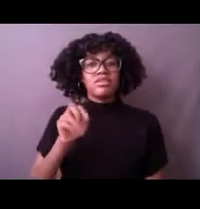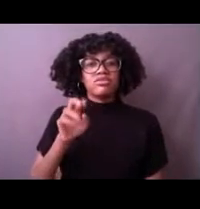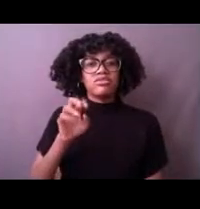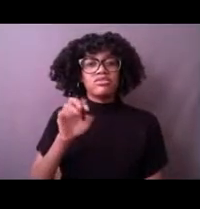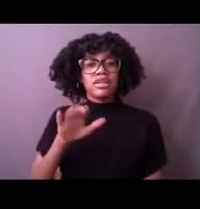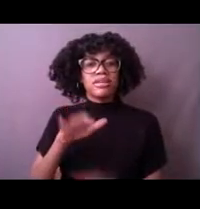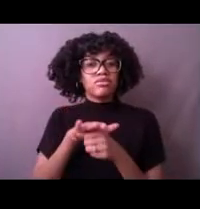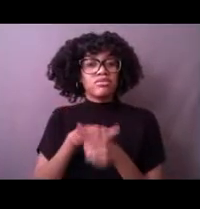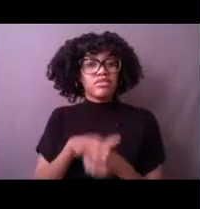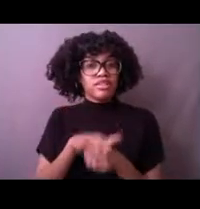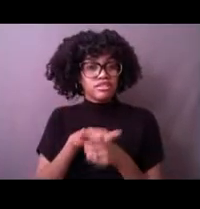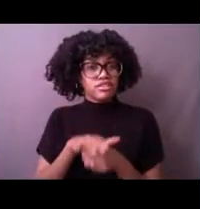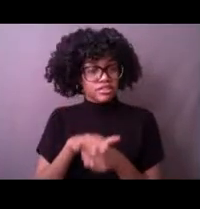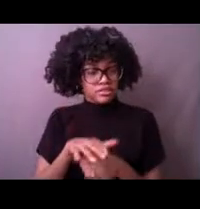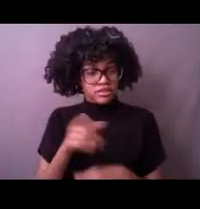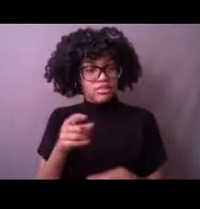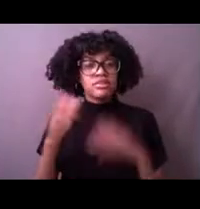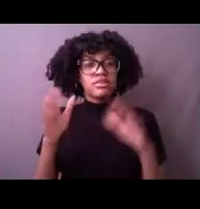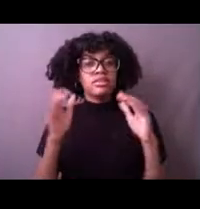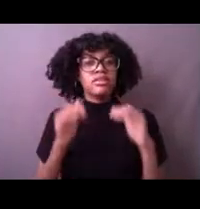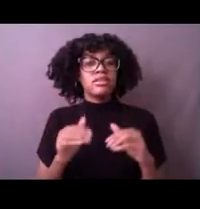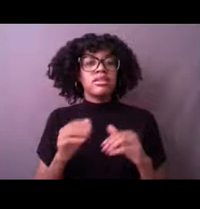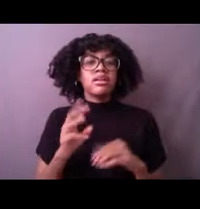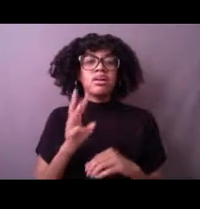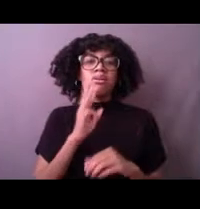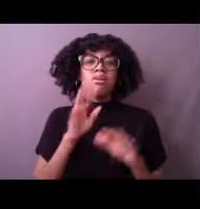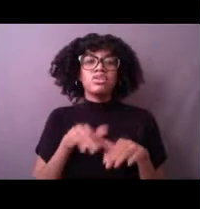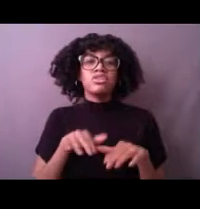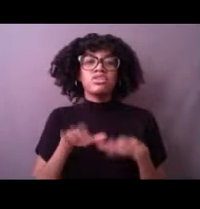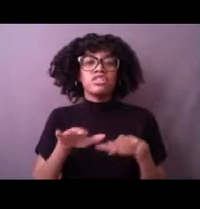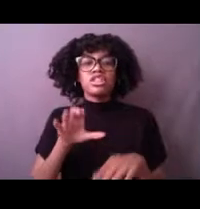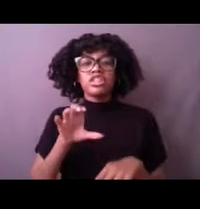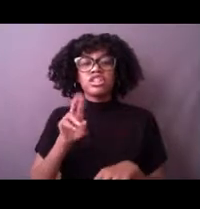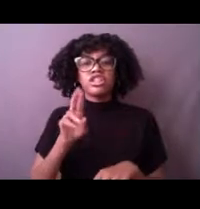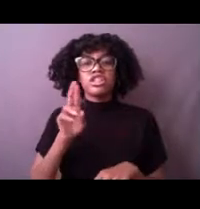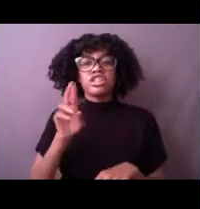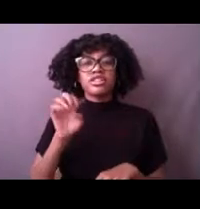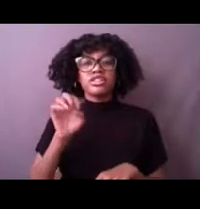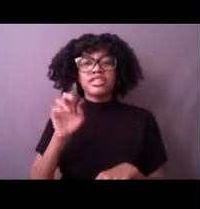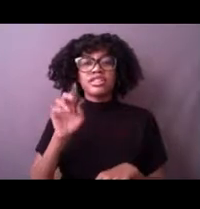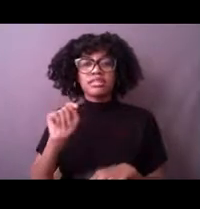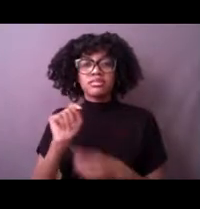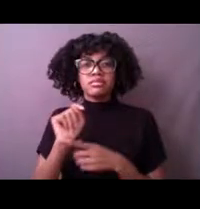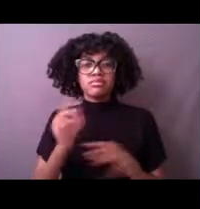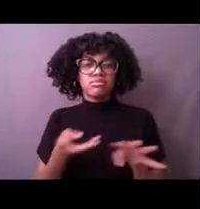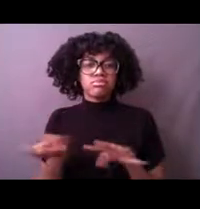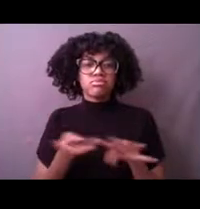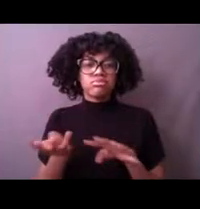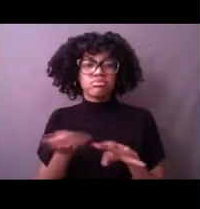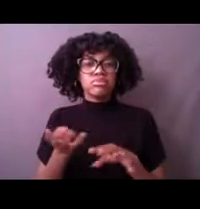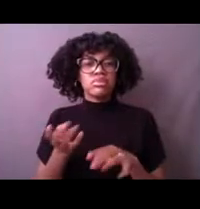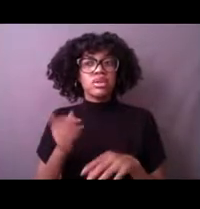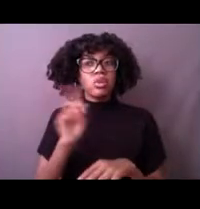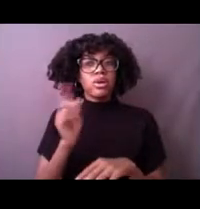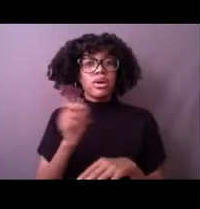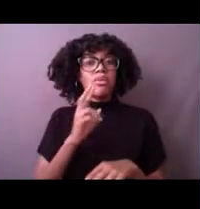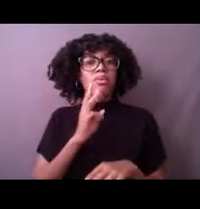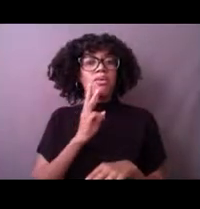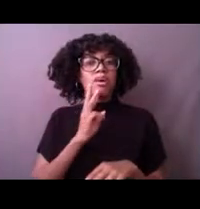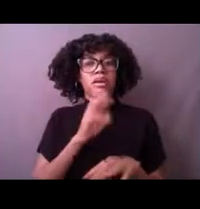Ocean currents is a big, big deal out in the middle of the ocean to understand where the water is being transported to and from.